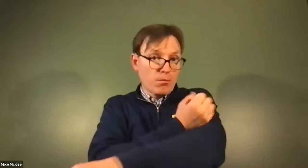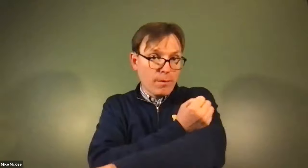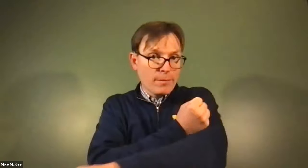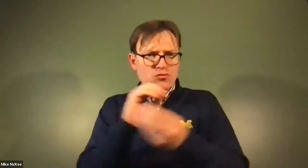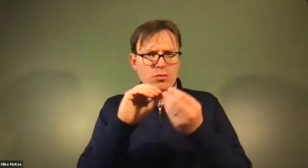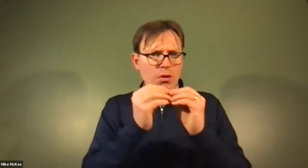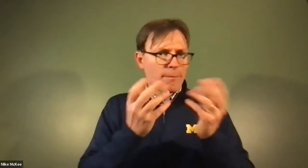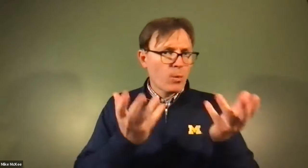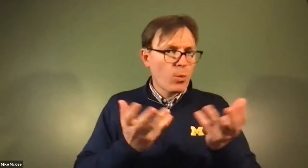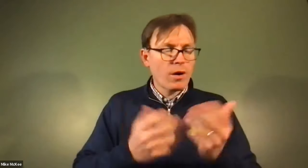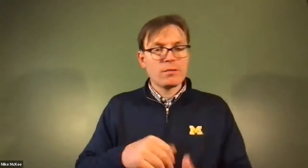James Cech: Potential high blood pressure.